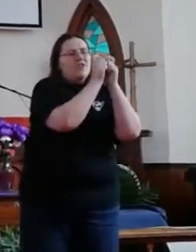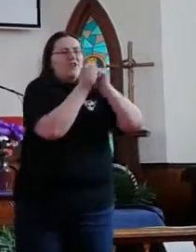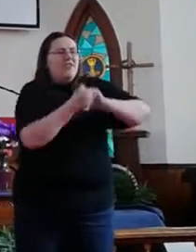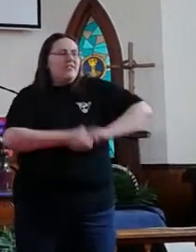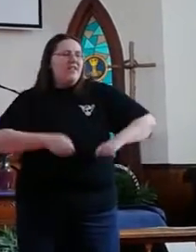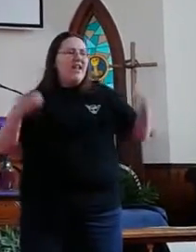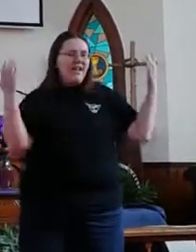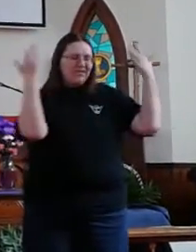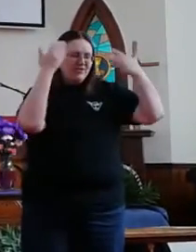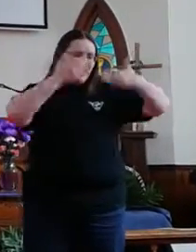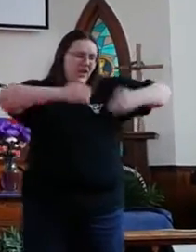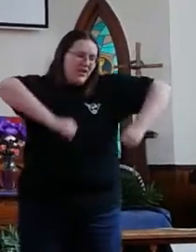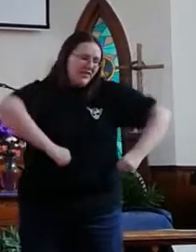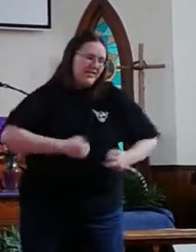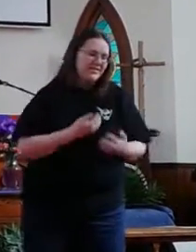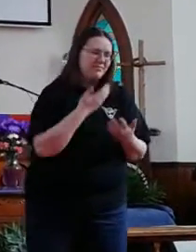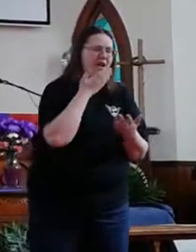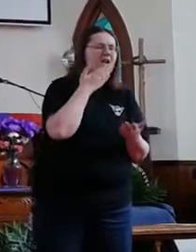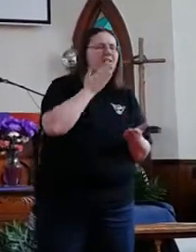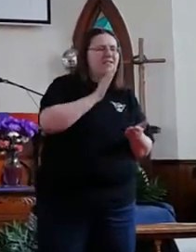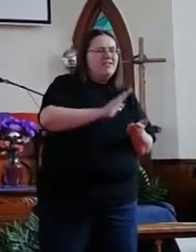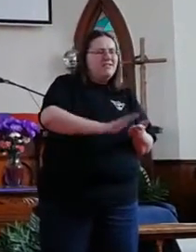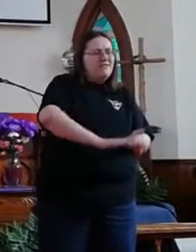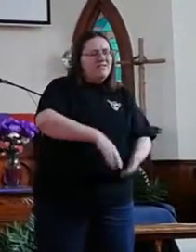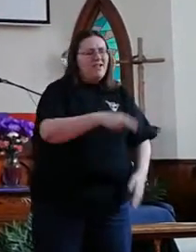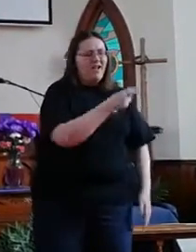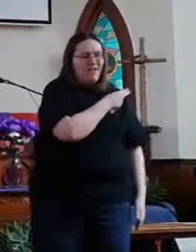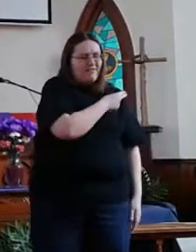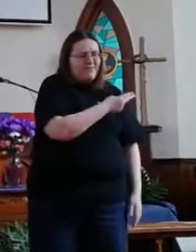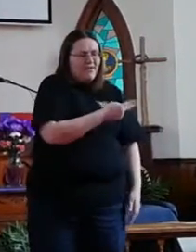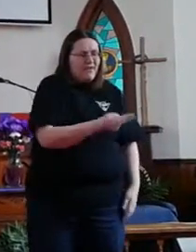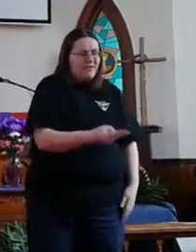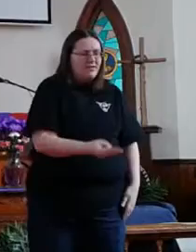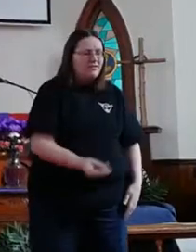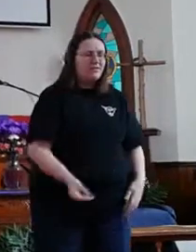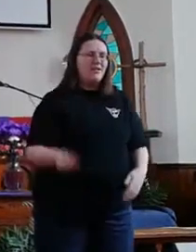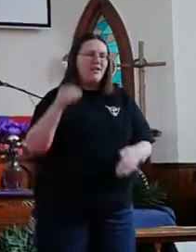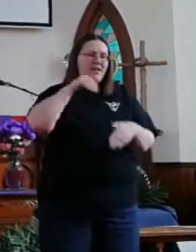Turning that dark inspired evil of hell